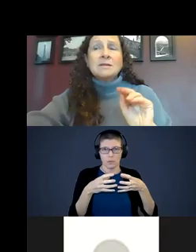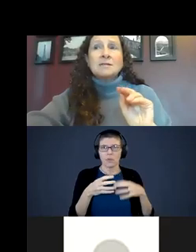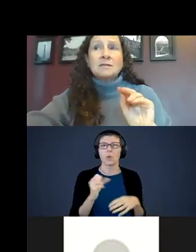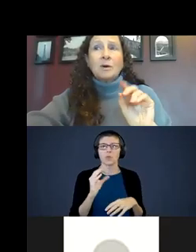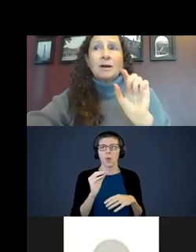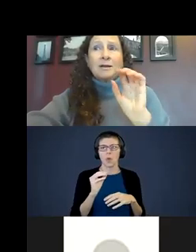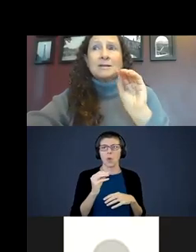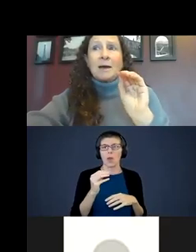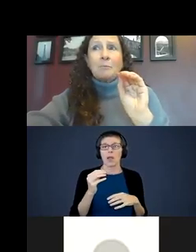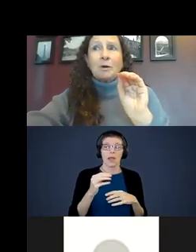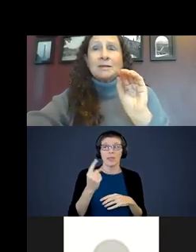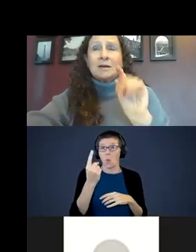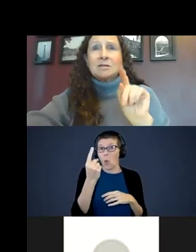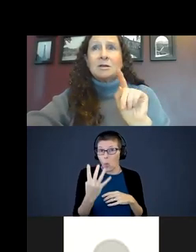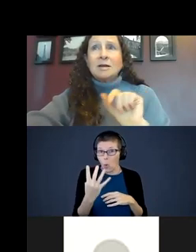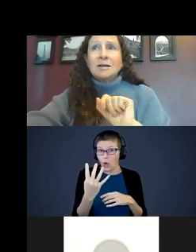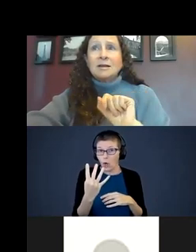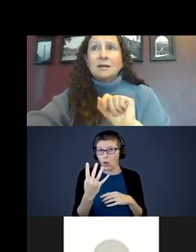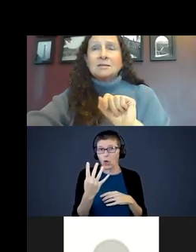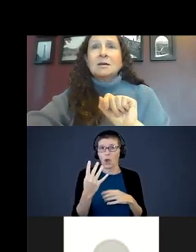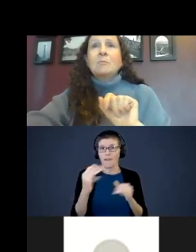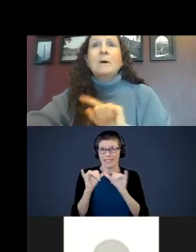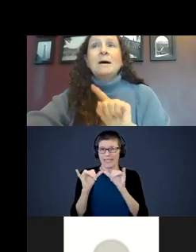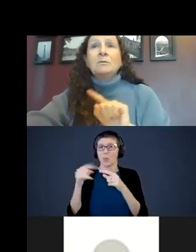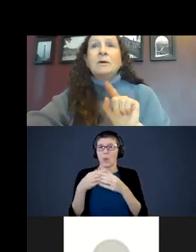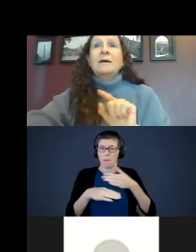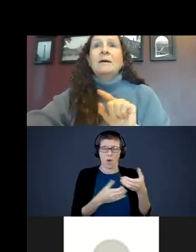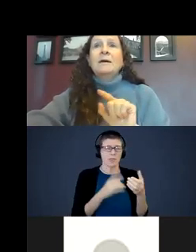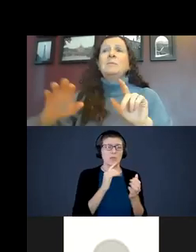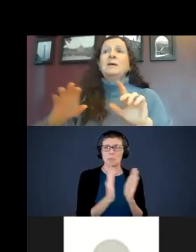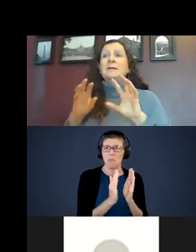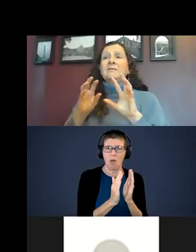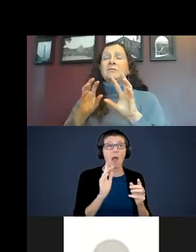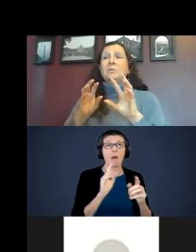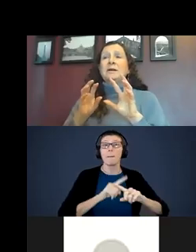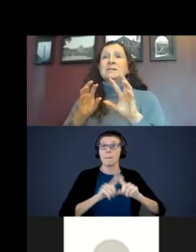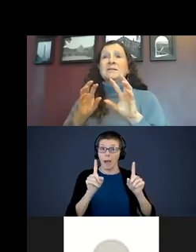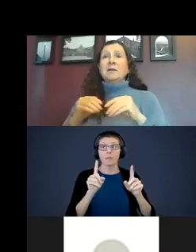size of the brain is at birth, that is how tiny it is. Even though the brain isn’t developed,